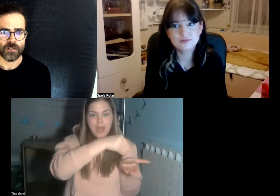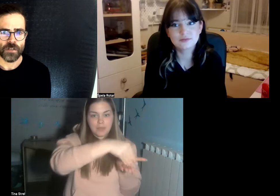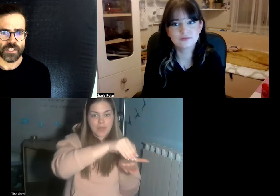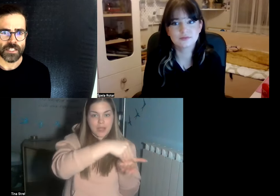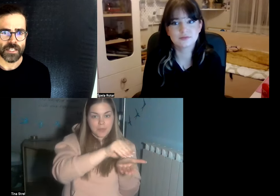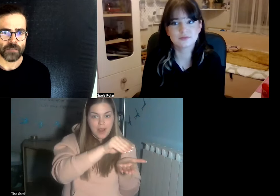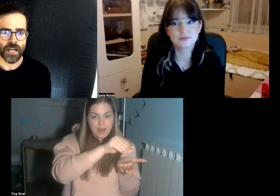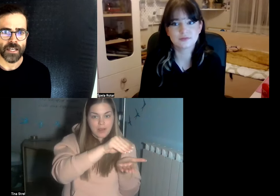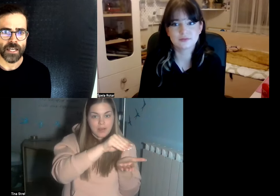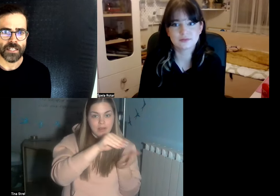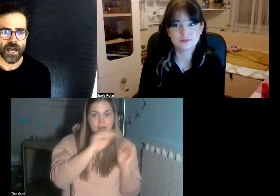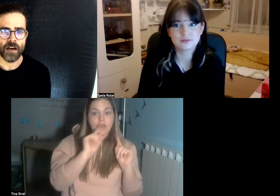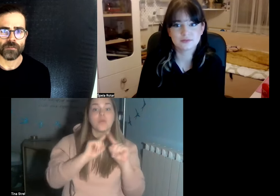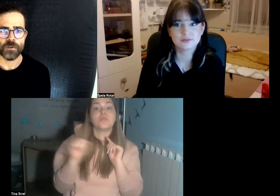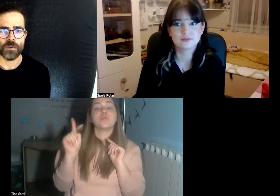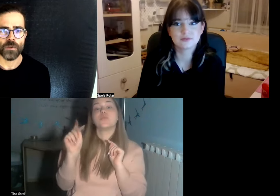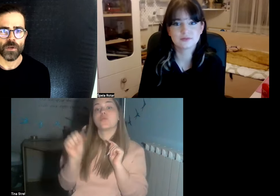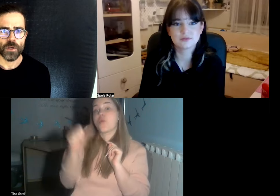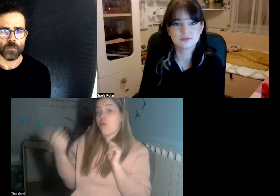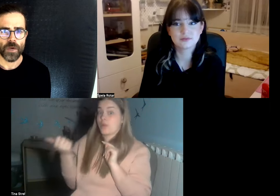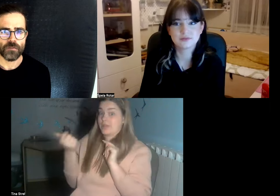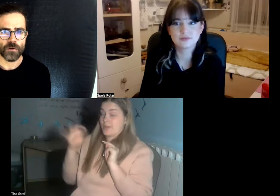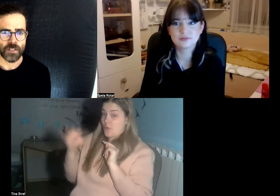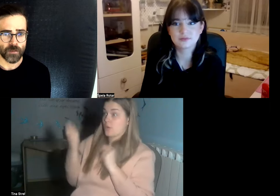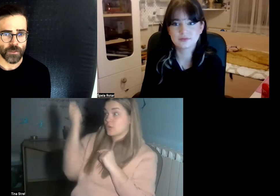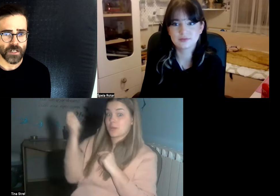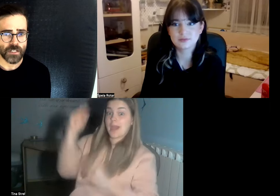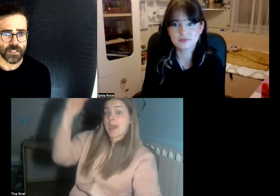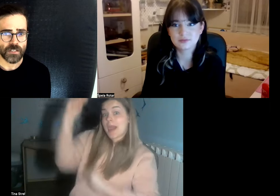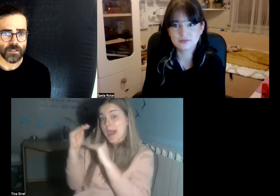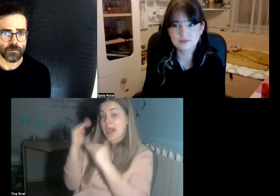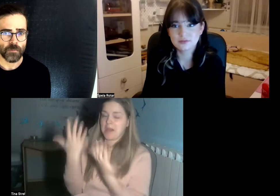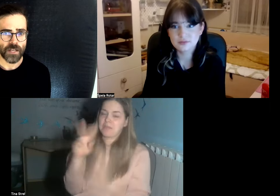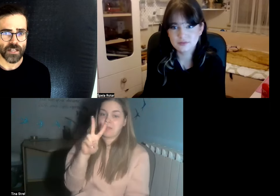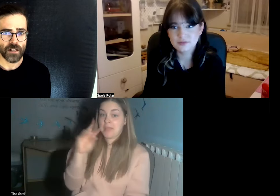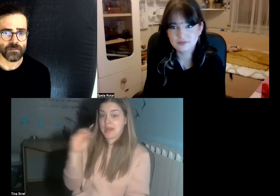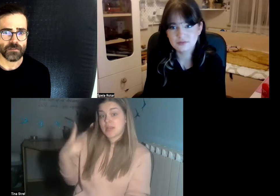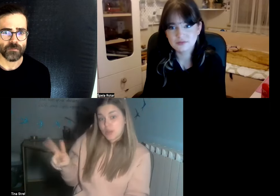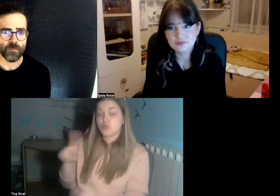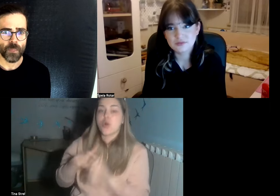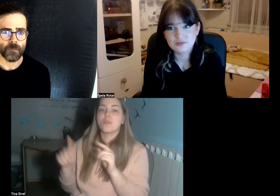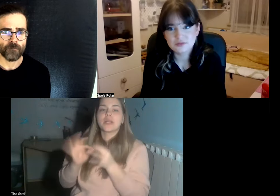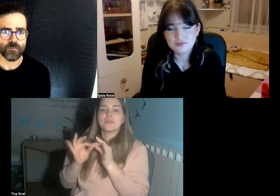for instance in my case I have to pay for interpreters myself